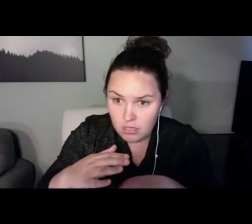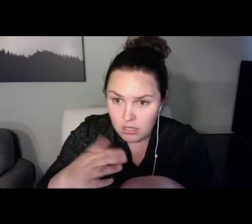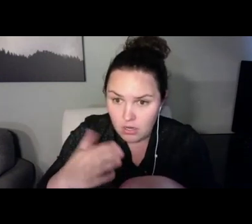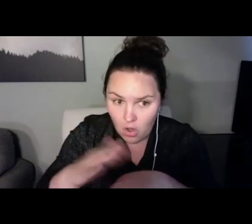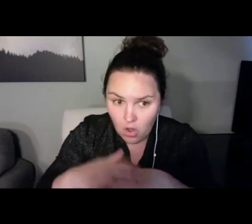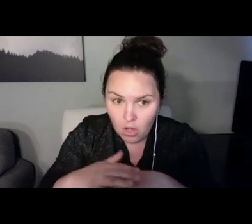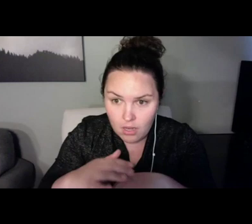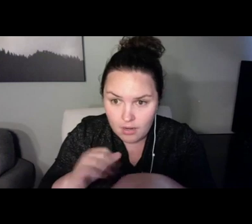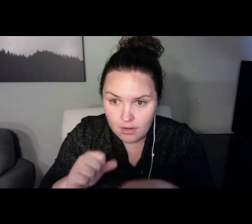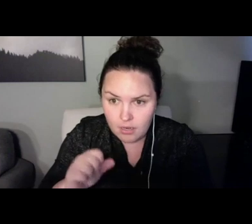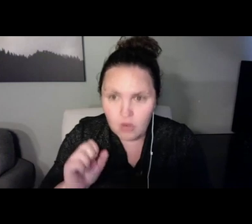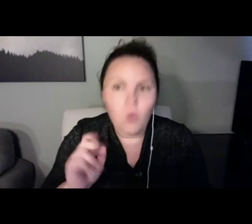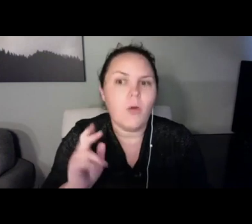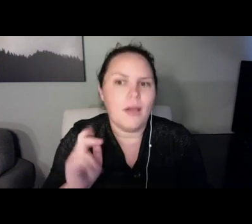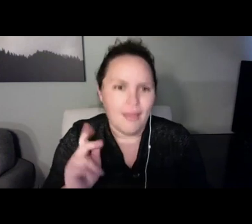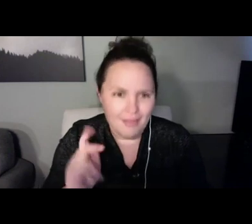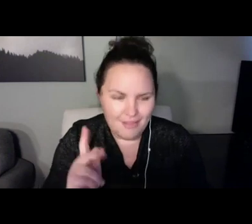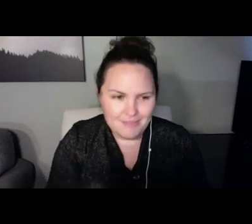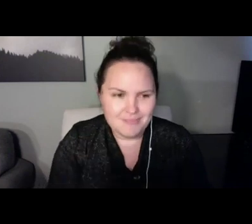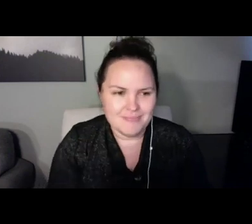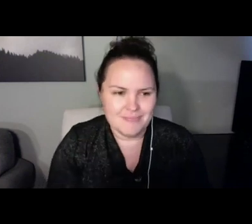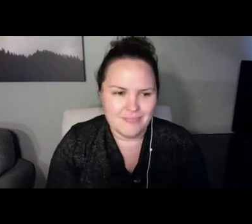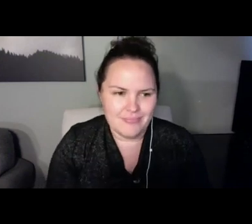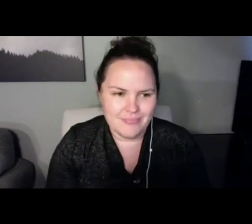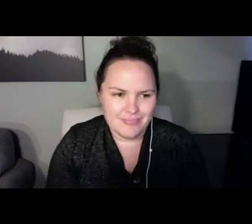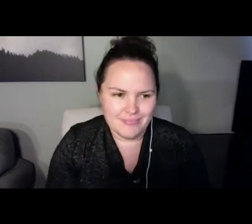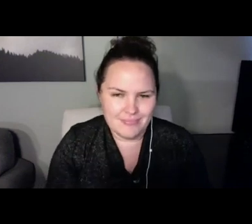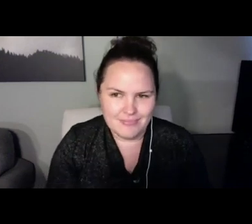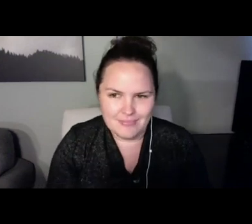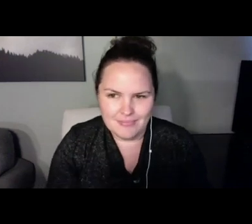Go ahead, Hannah. >> Hannah s dad: That s just, uh.